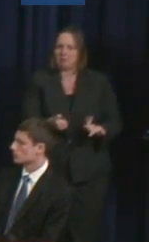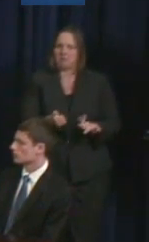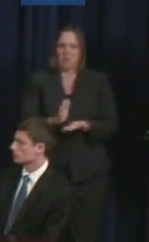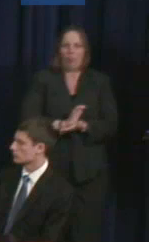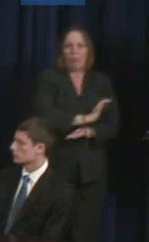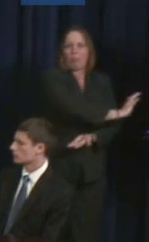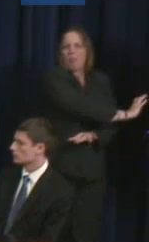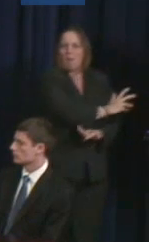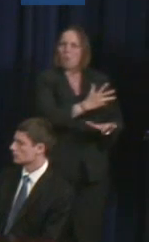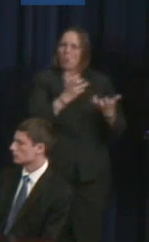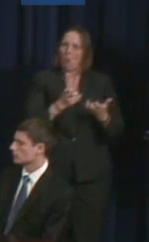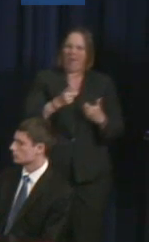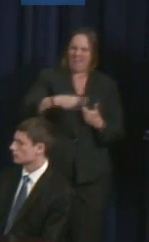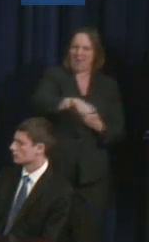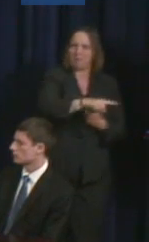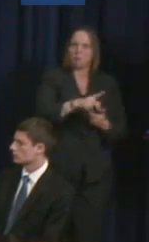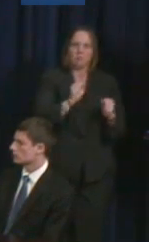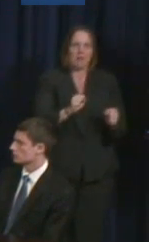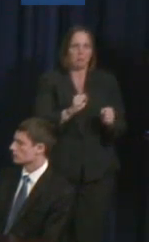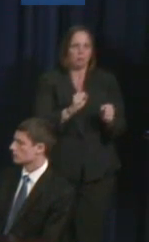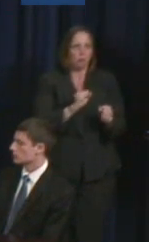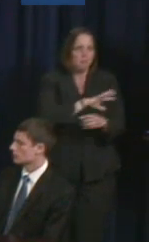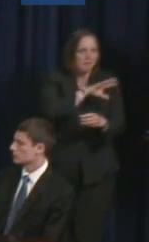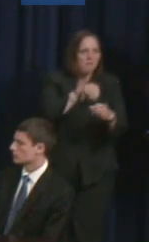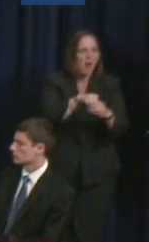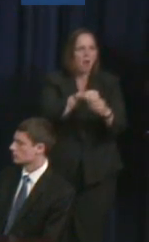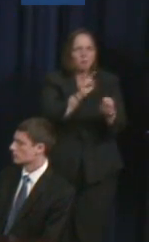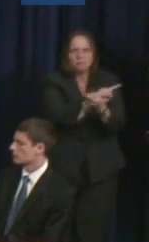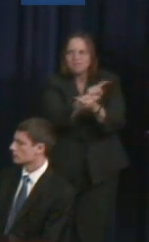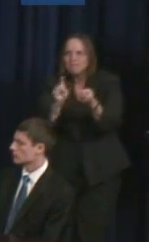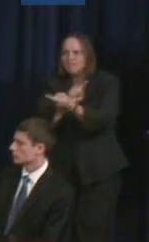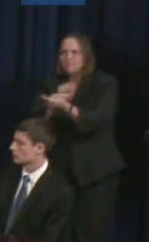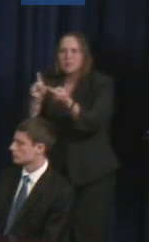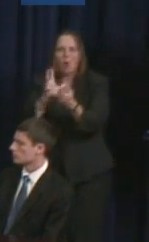conversations and to see himself as an athlete, a